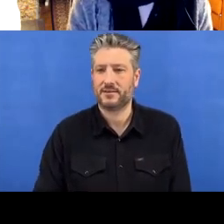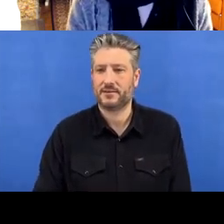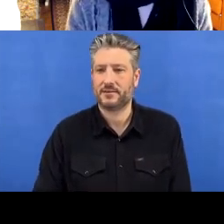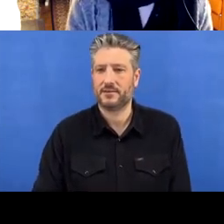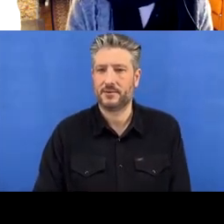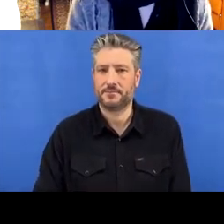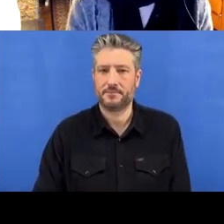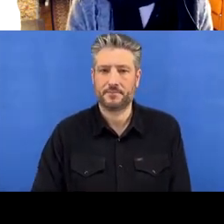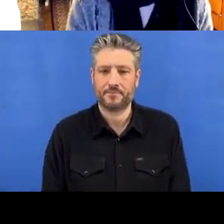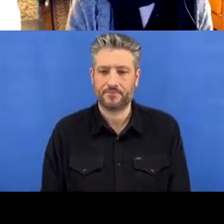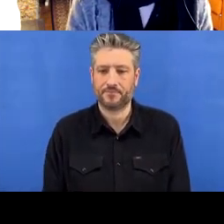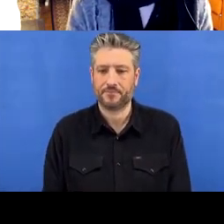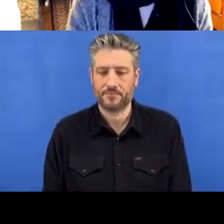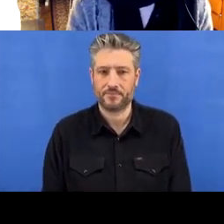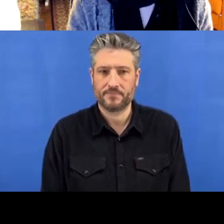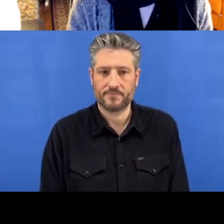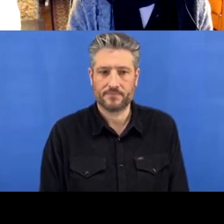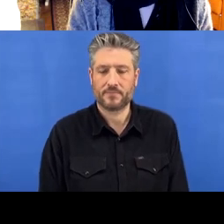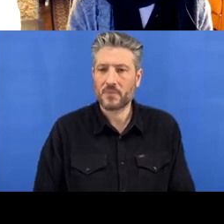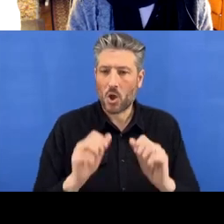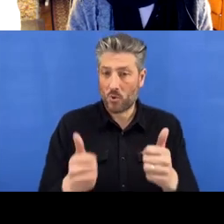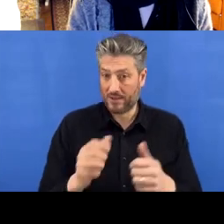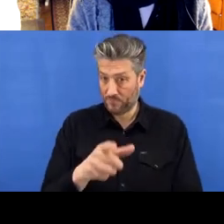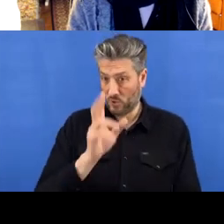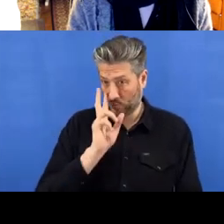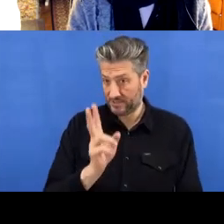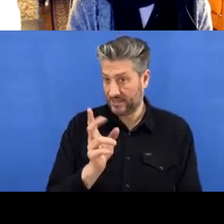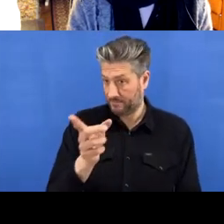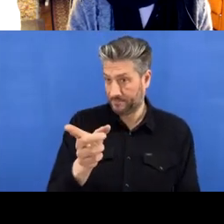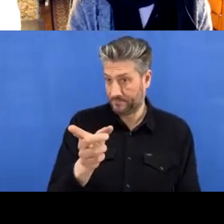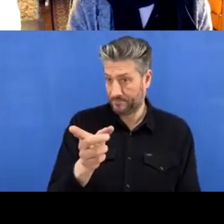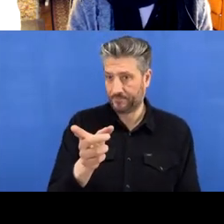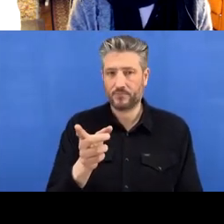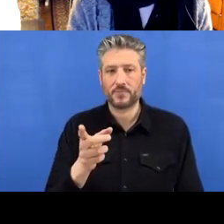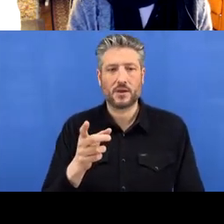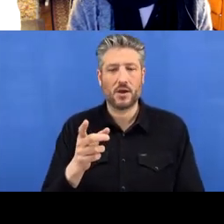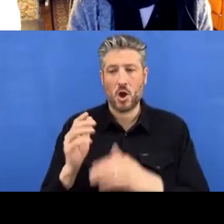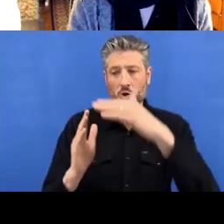Okay and now you can see that it's appeared in this top right pane of Git. So Git is tracking it and notice